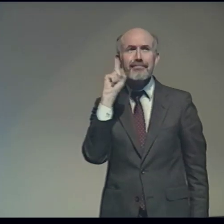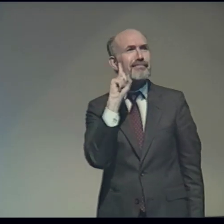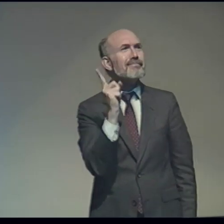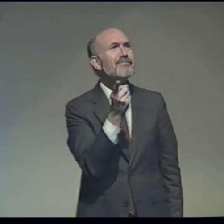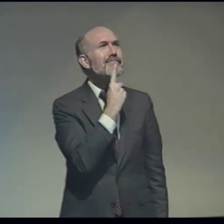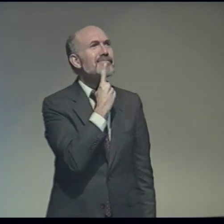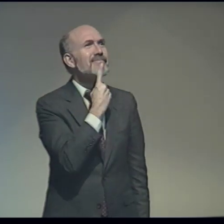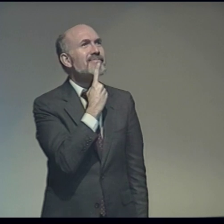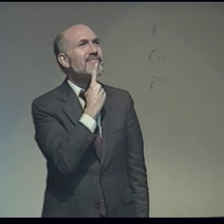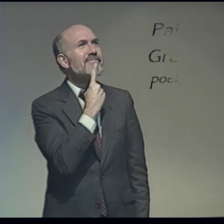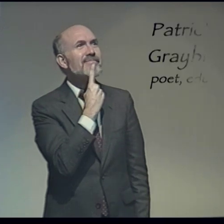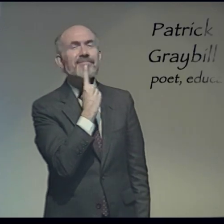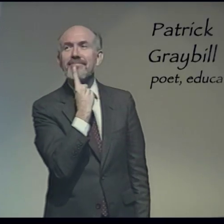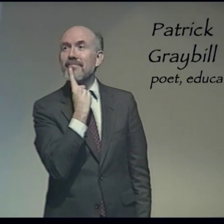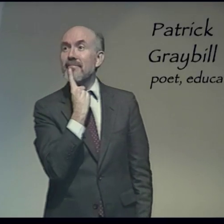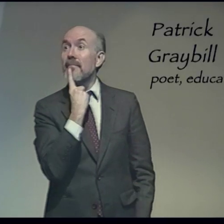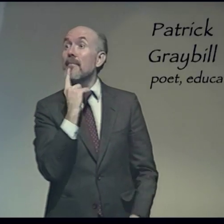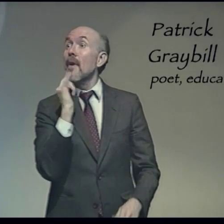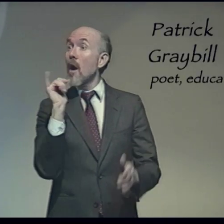...because most of the actors were deaf...